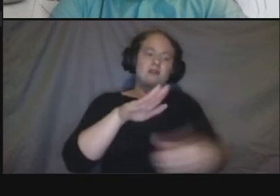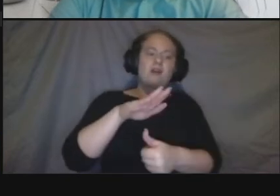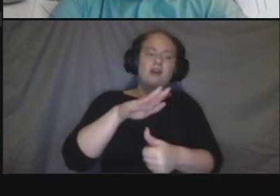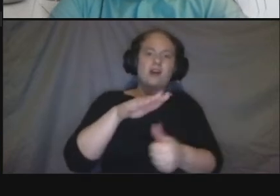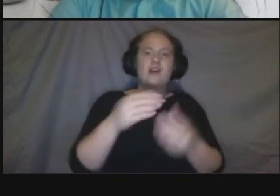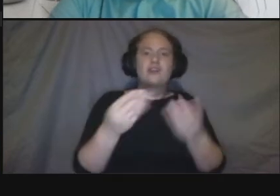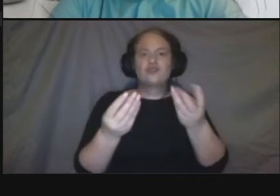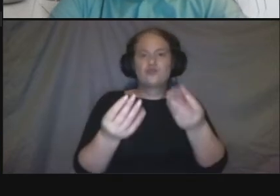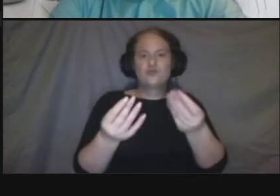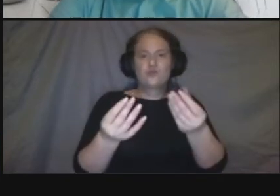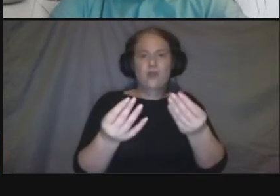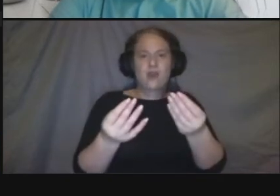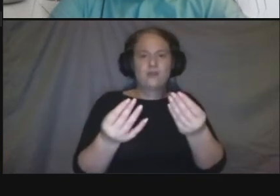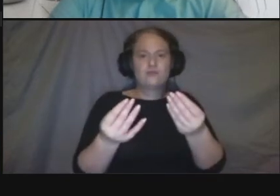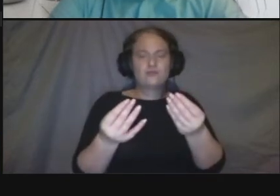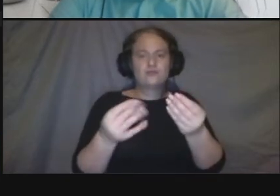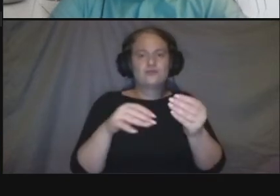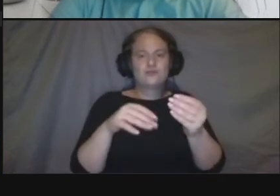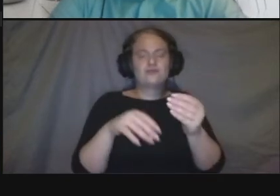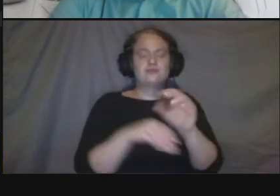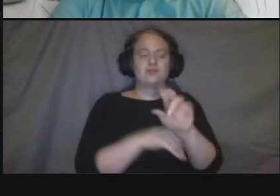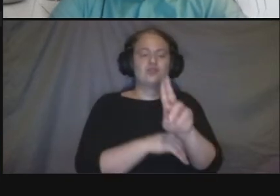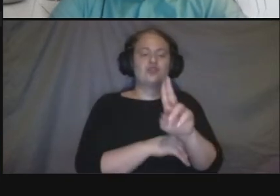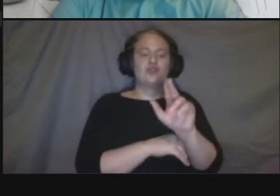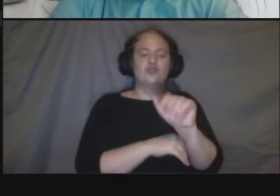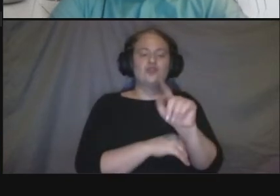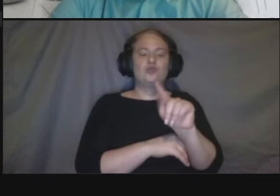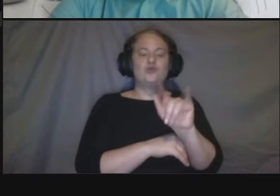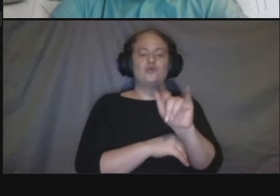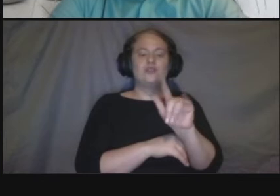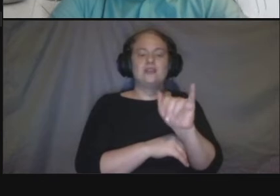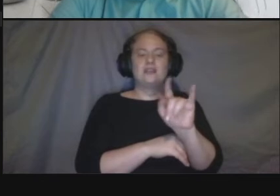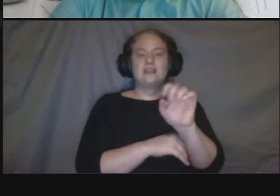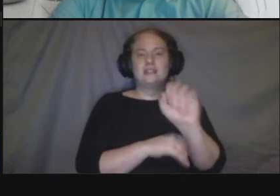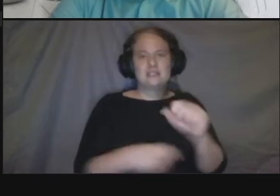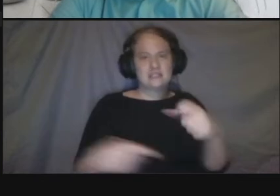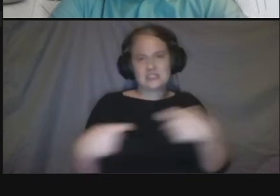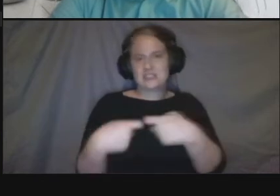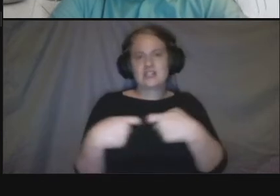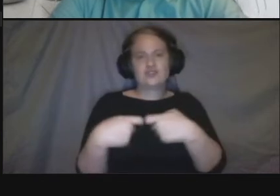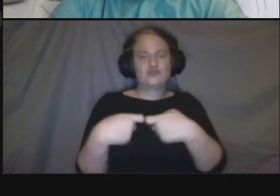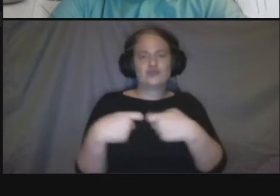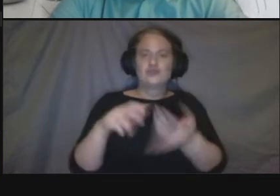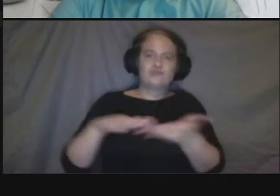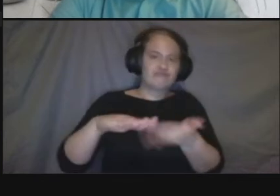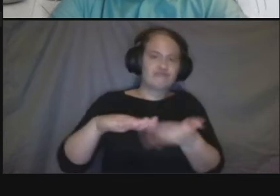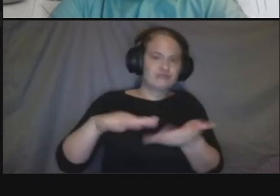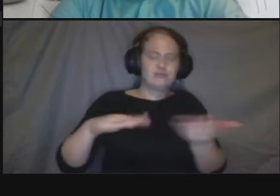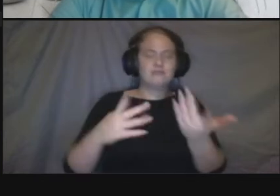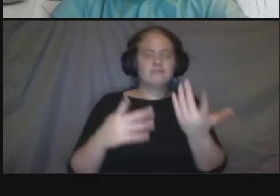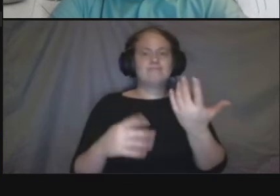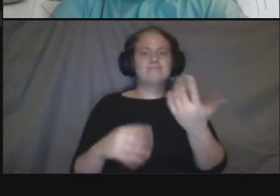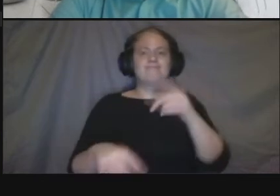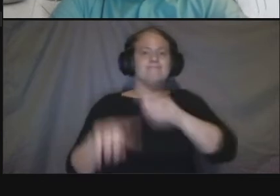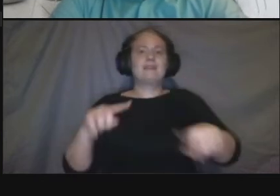that is existing in the corridor so um those are some of the caveats and but you know we're happy